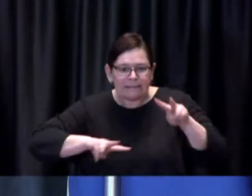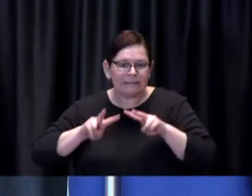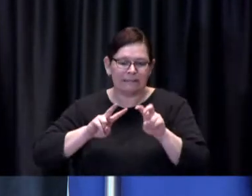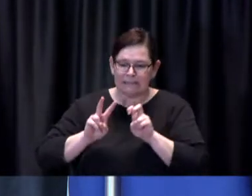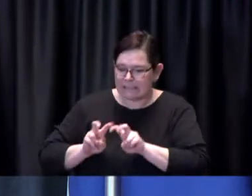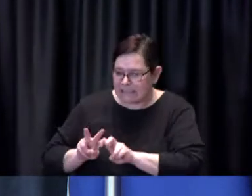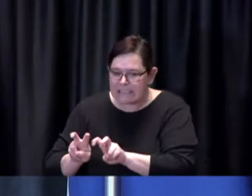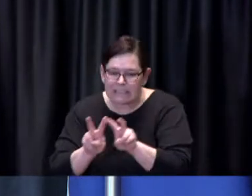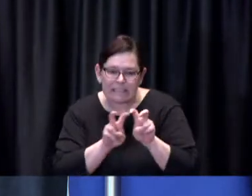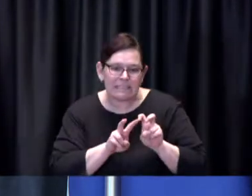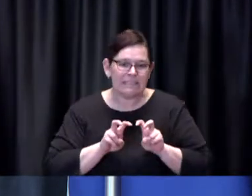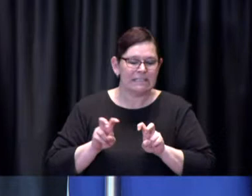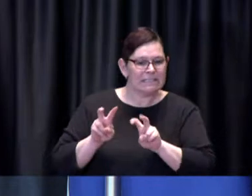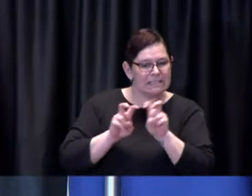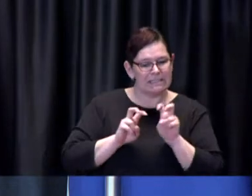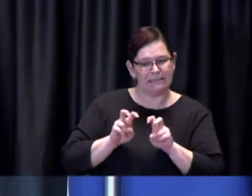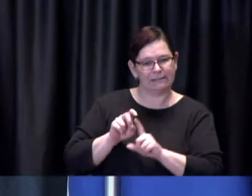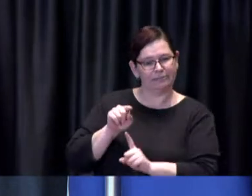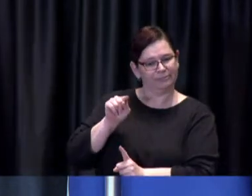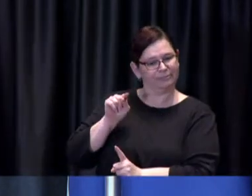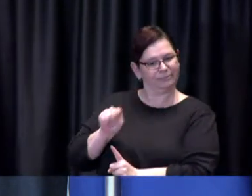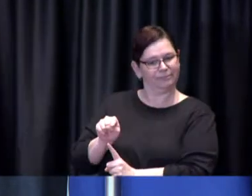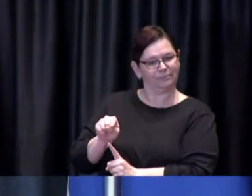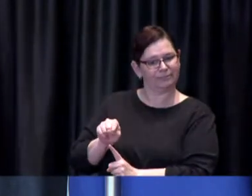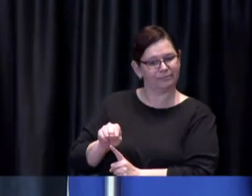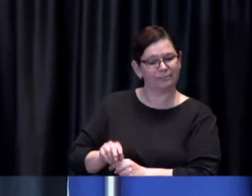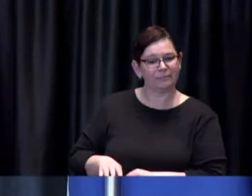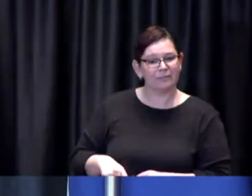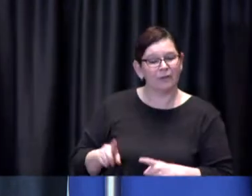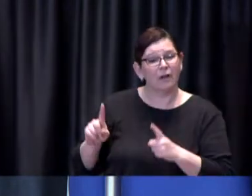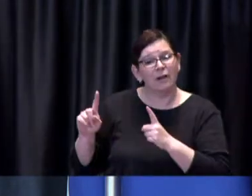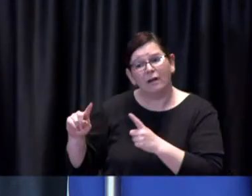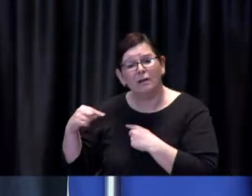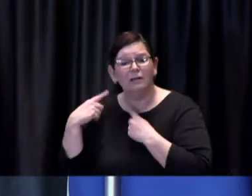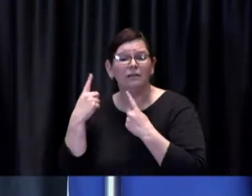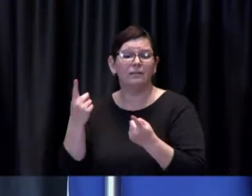how the vaccination effort is undergoing how it's going whether we're talking about mass